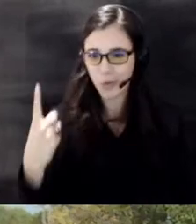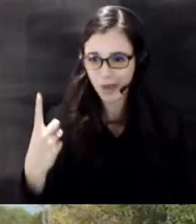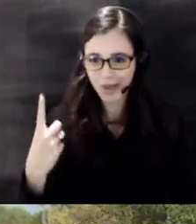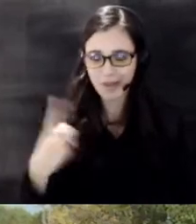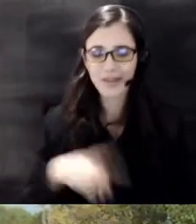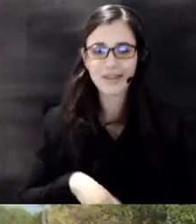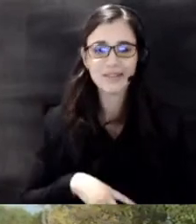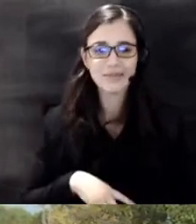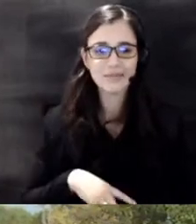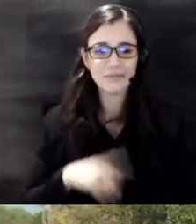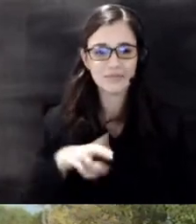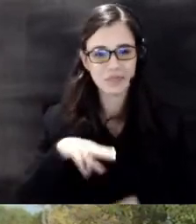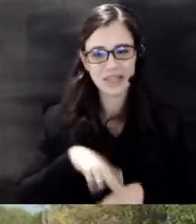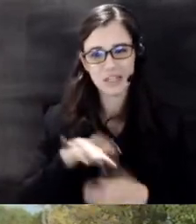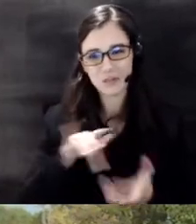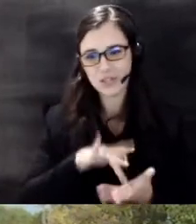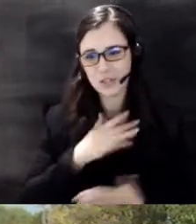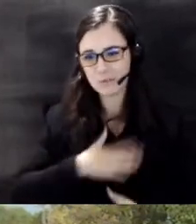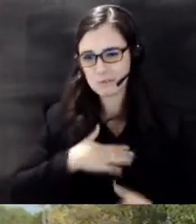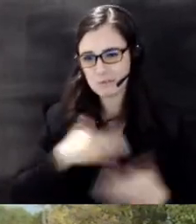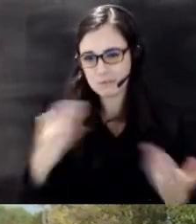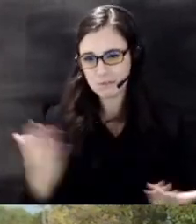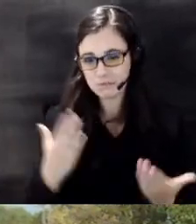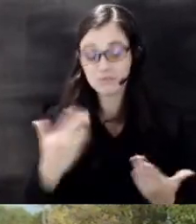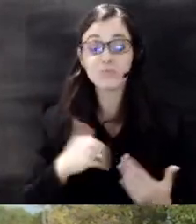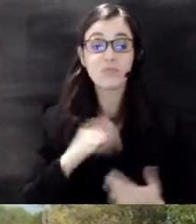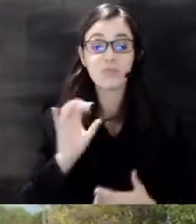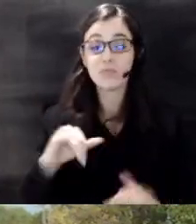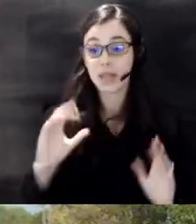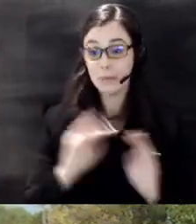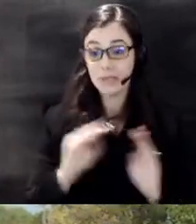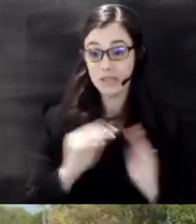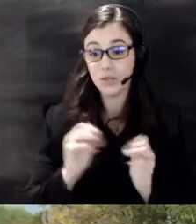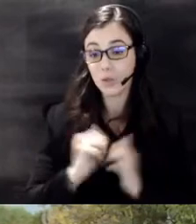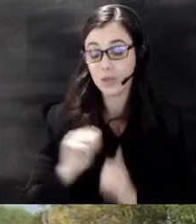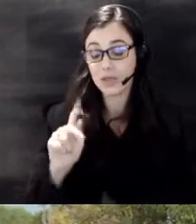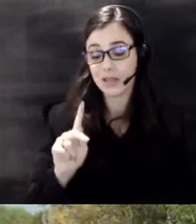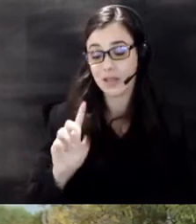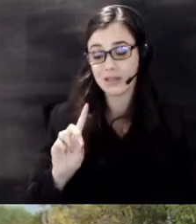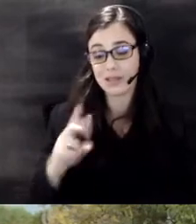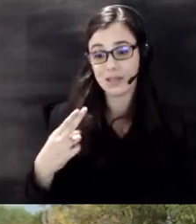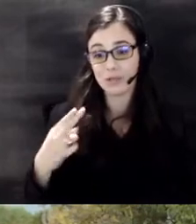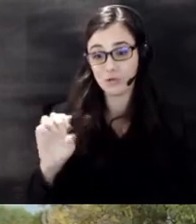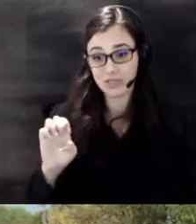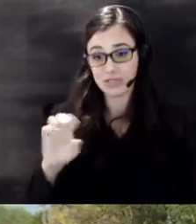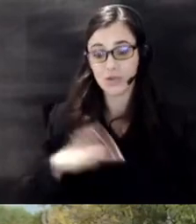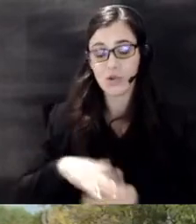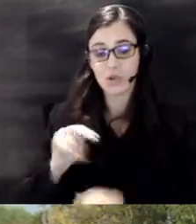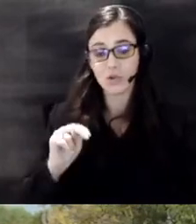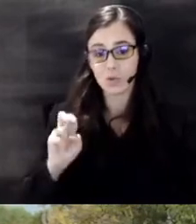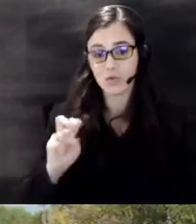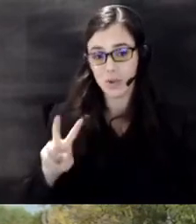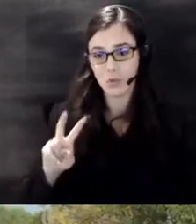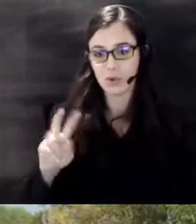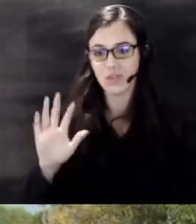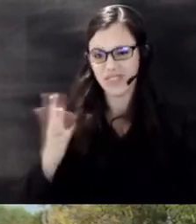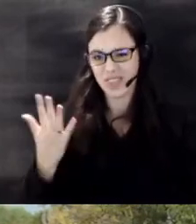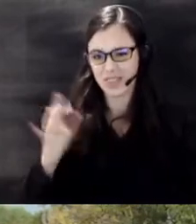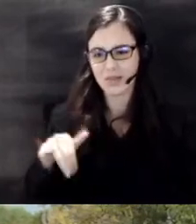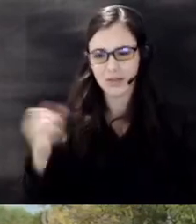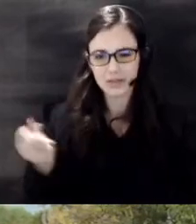Nature Center we are having that meeting with kdhe on November 5th Saturday November 5th at 1 pm over